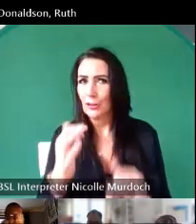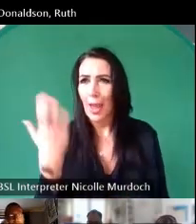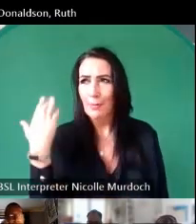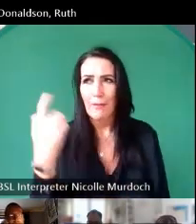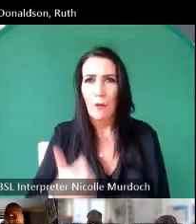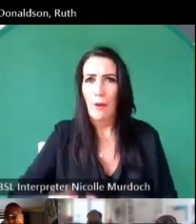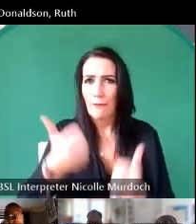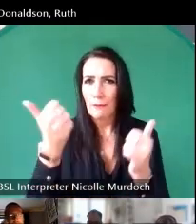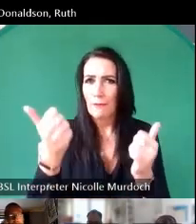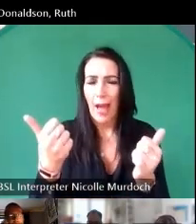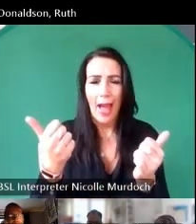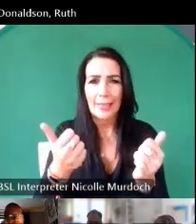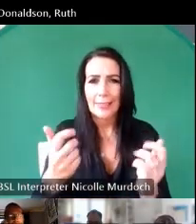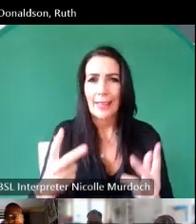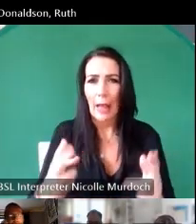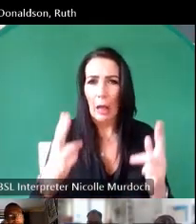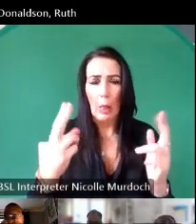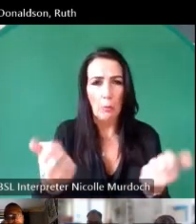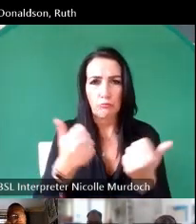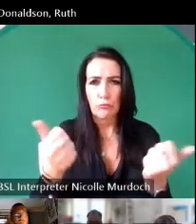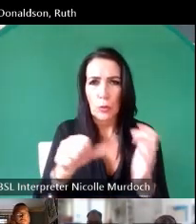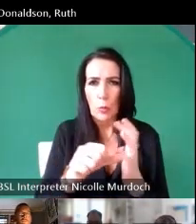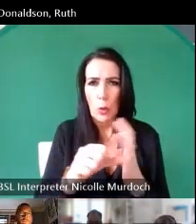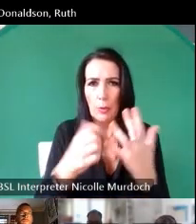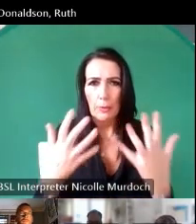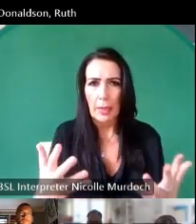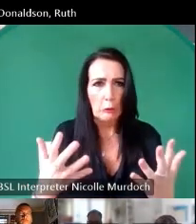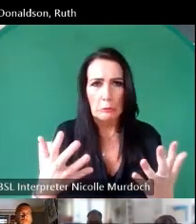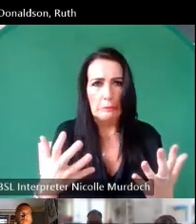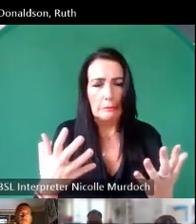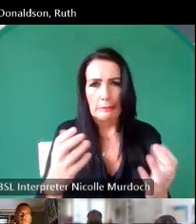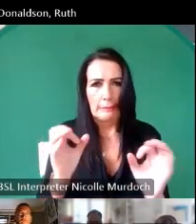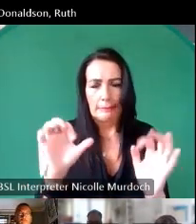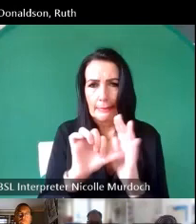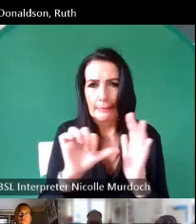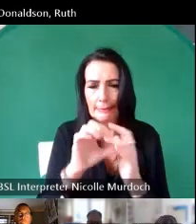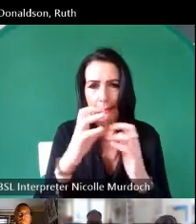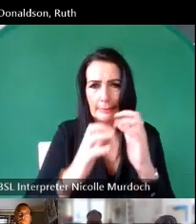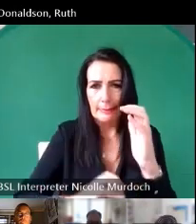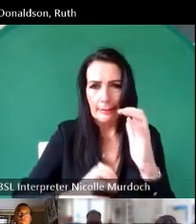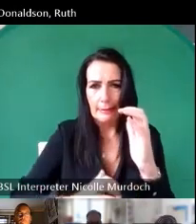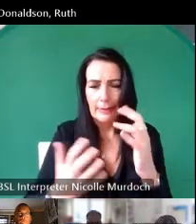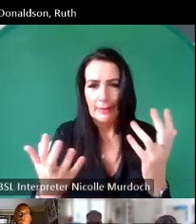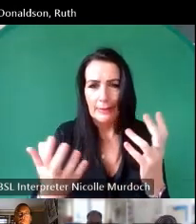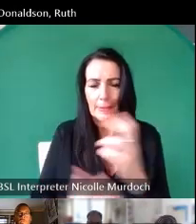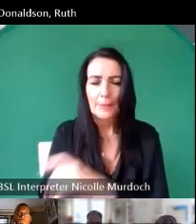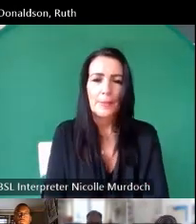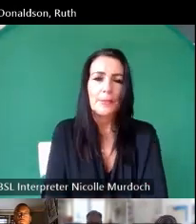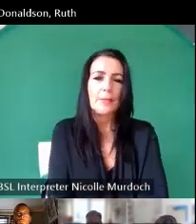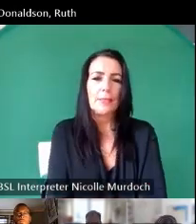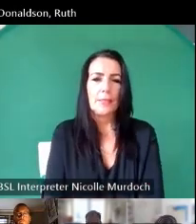fine sorry two minutes